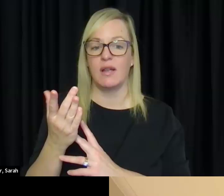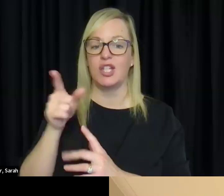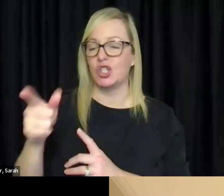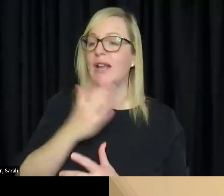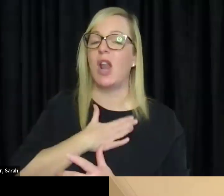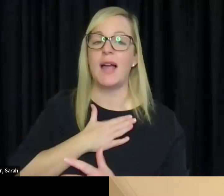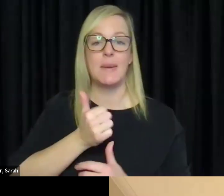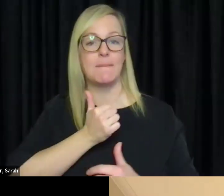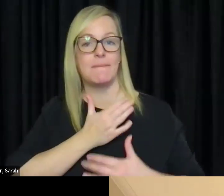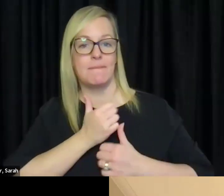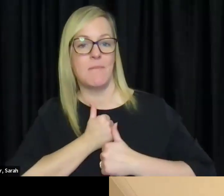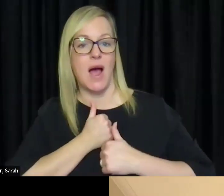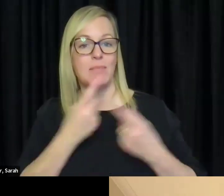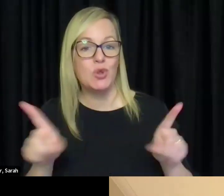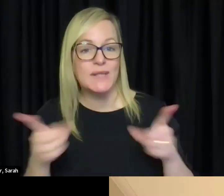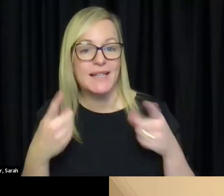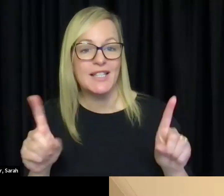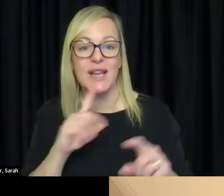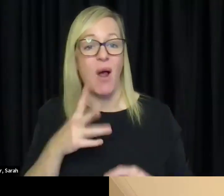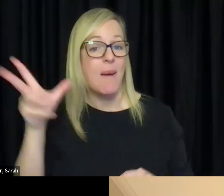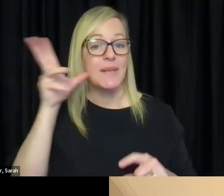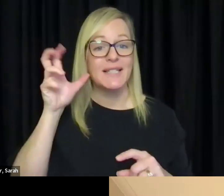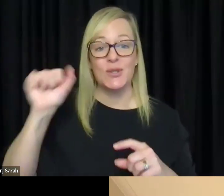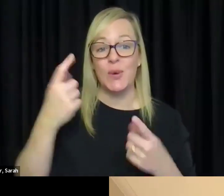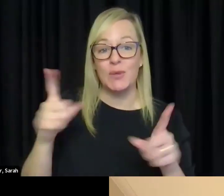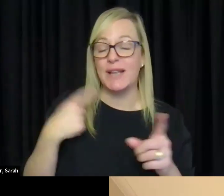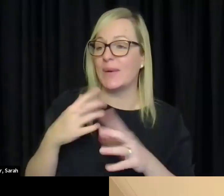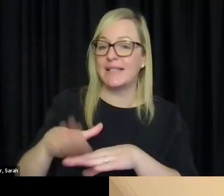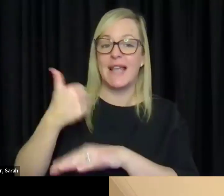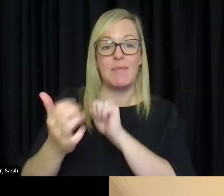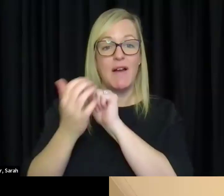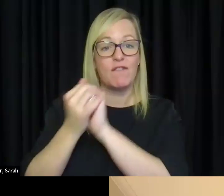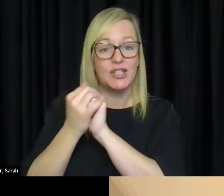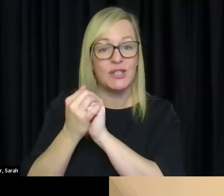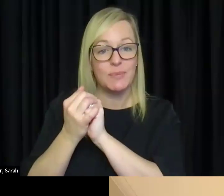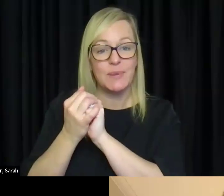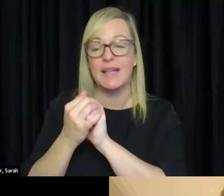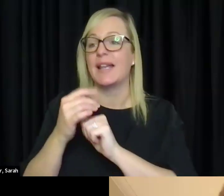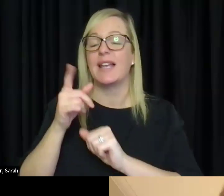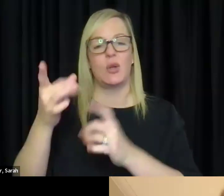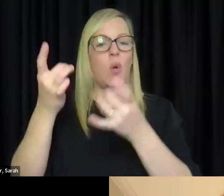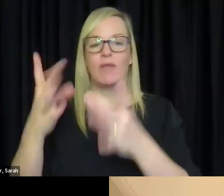listening to your songs" so I formed a friendship with her and she was already published, so we were